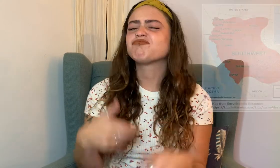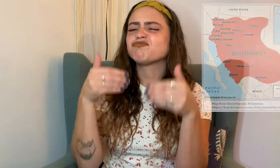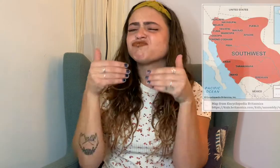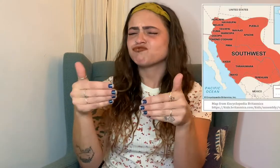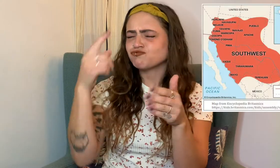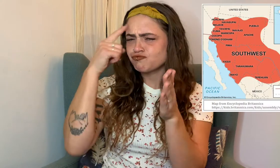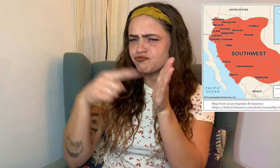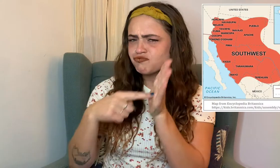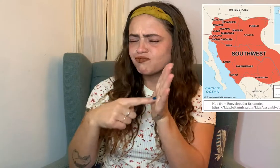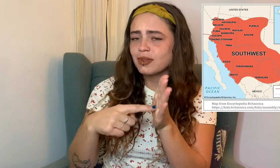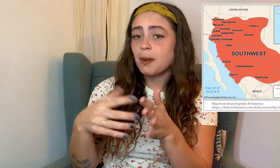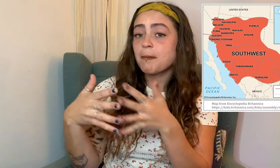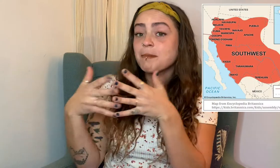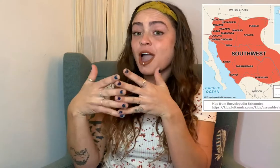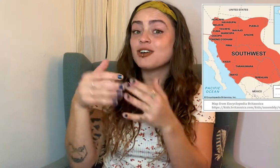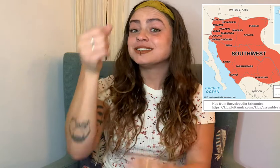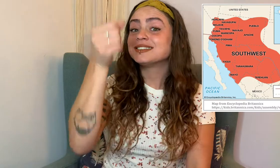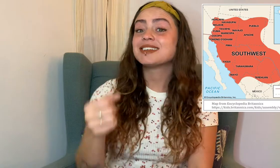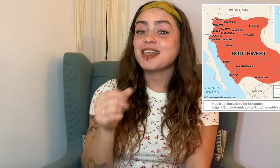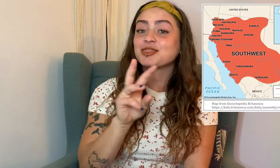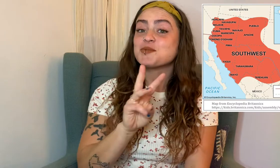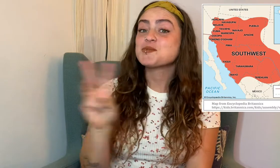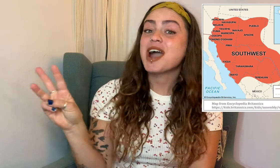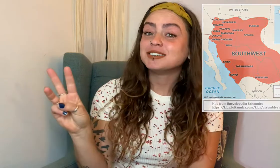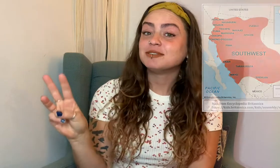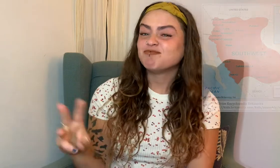Let’s go with the American SouthWest;